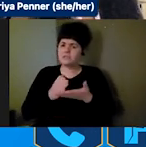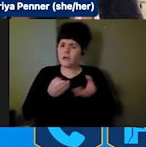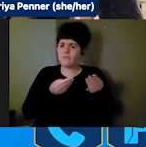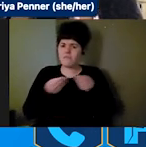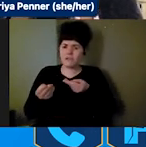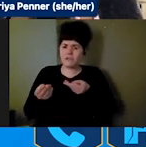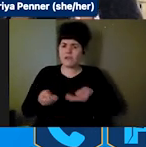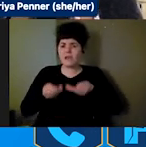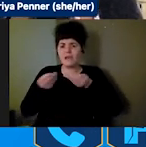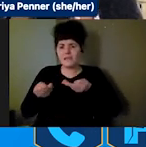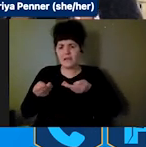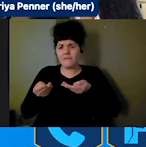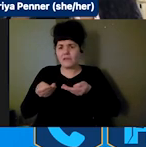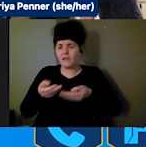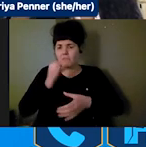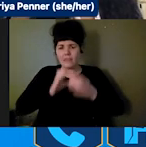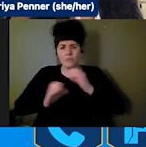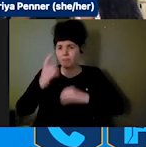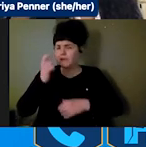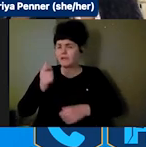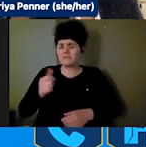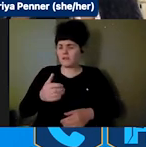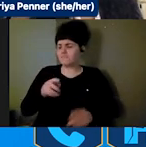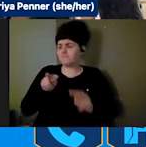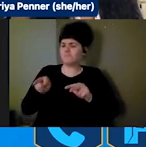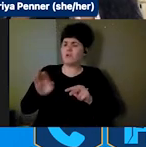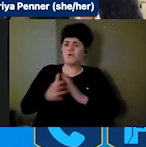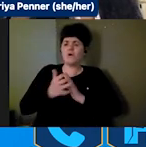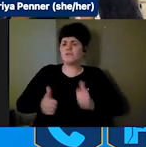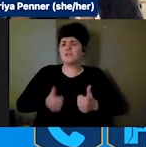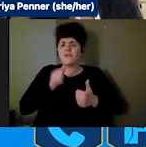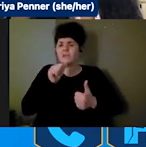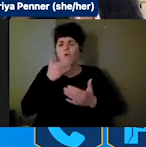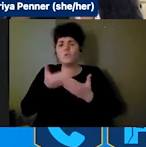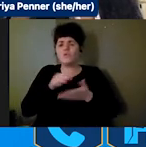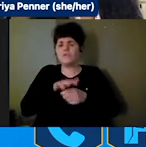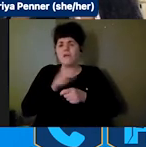drinking. In El Paso, consequently,